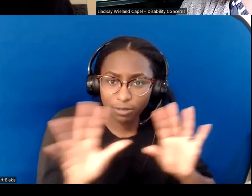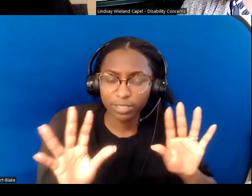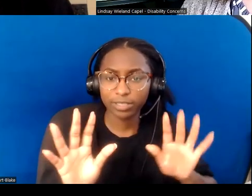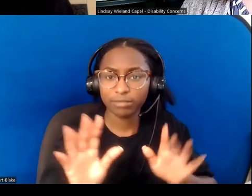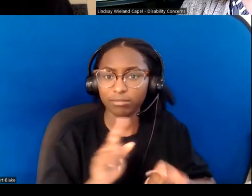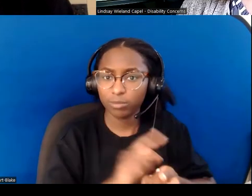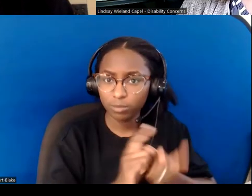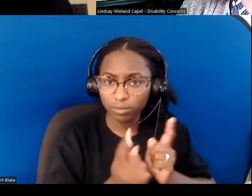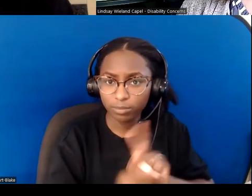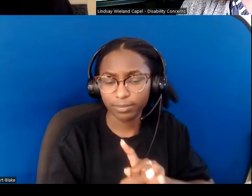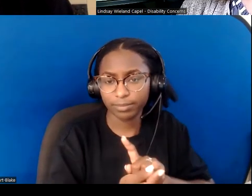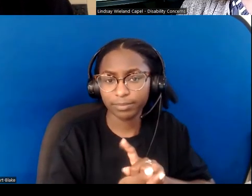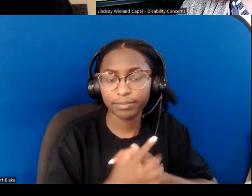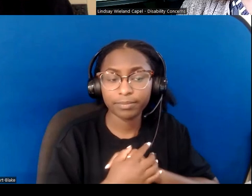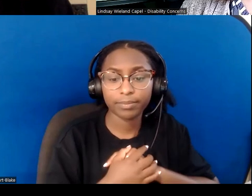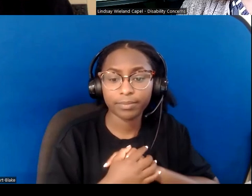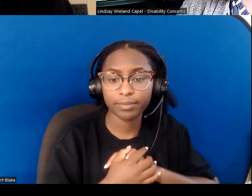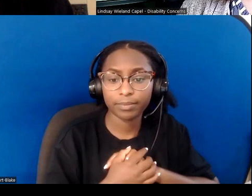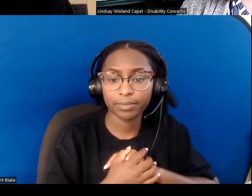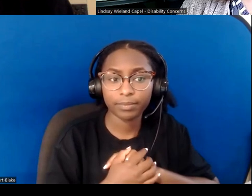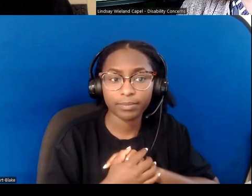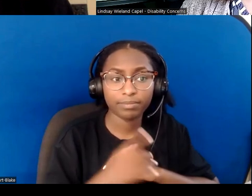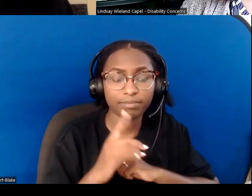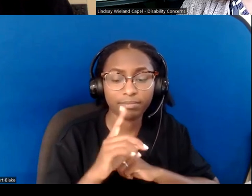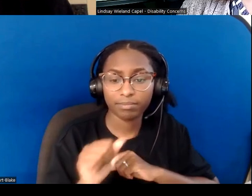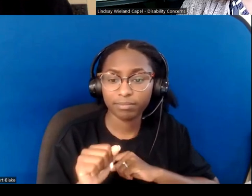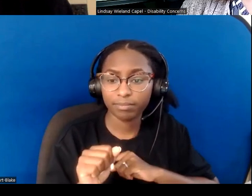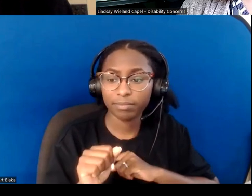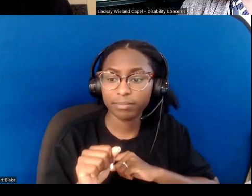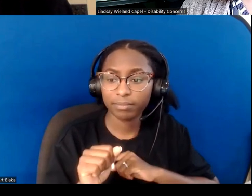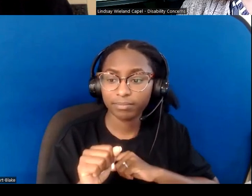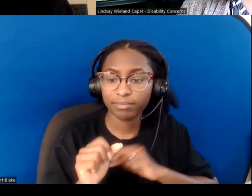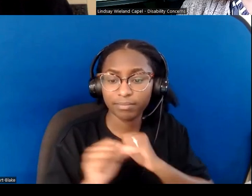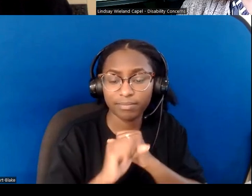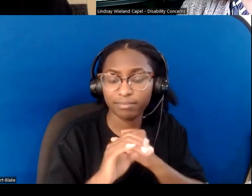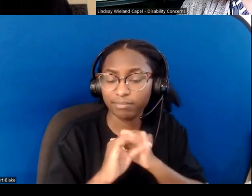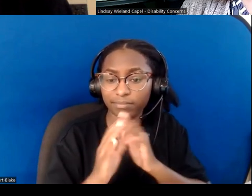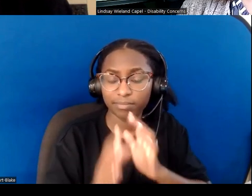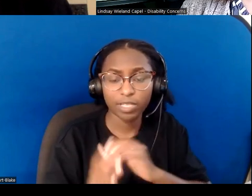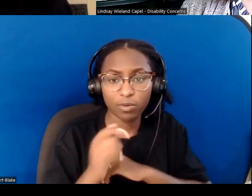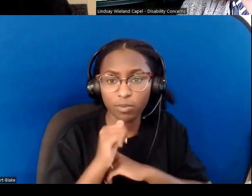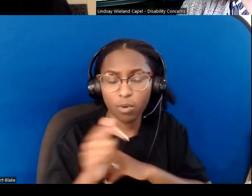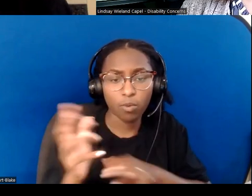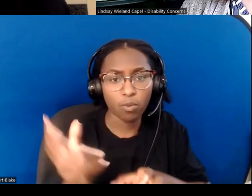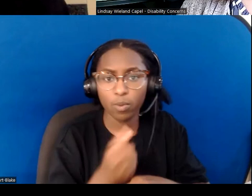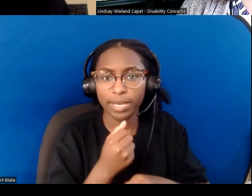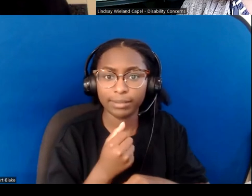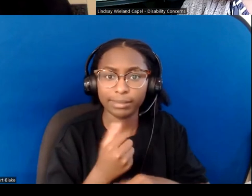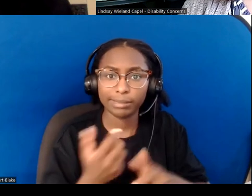Disability advocates, I'm sorry to say, will never win a popularity contest; but we can be the agents of change